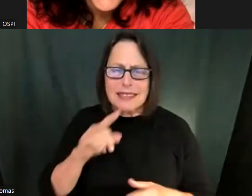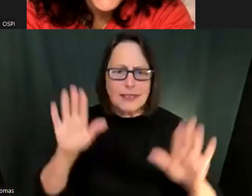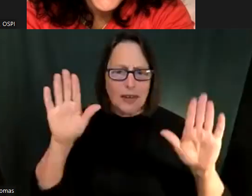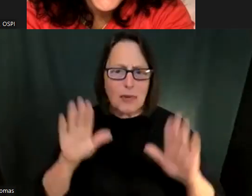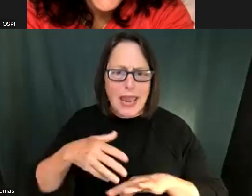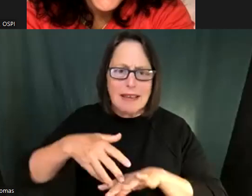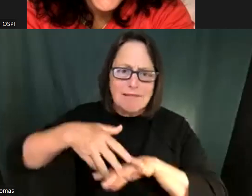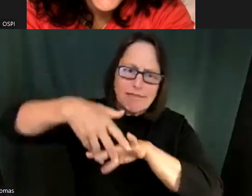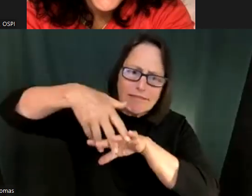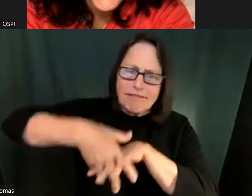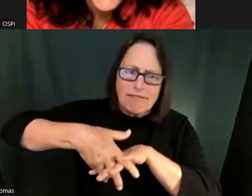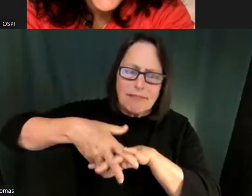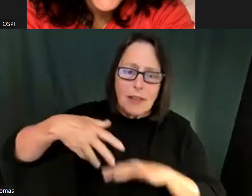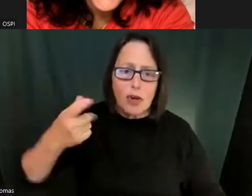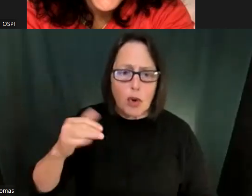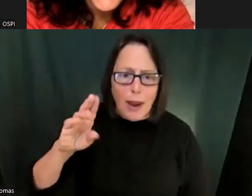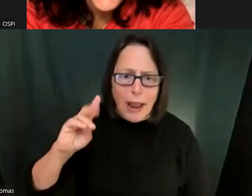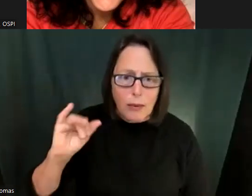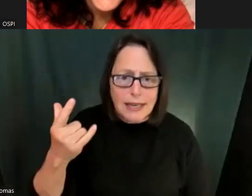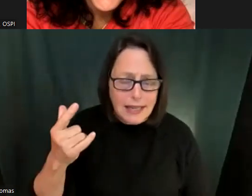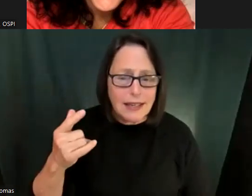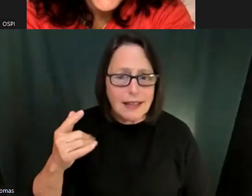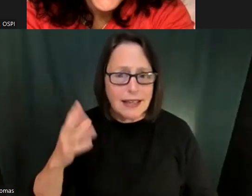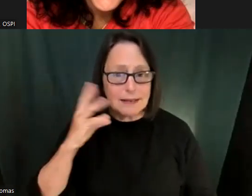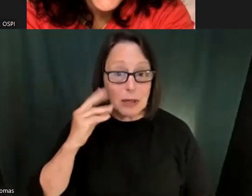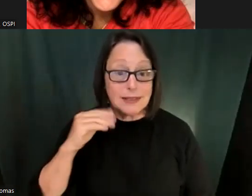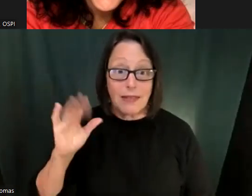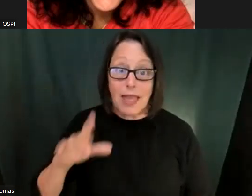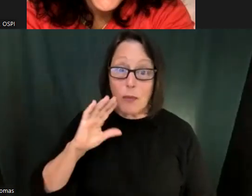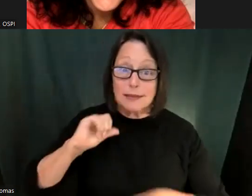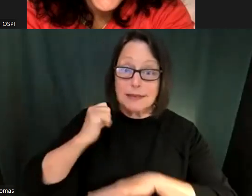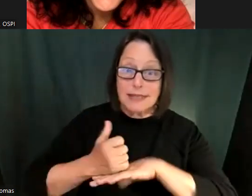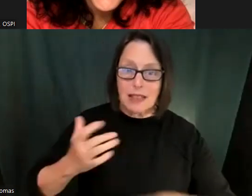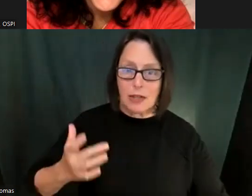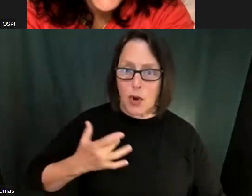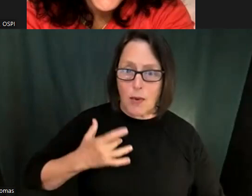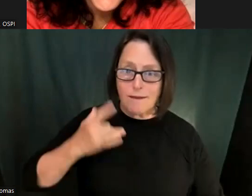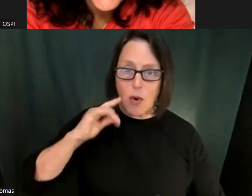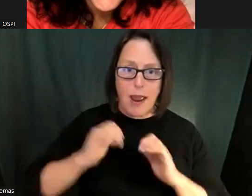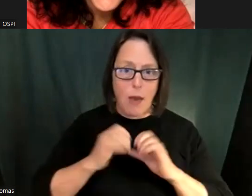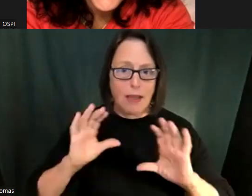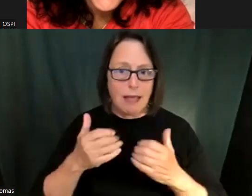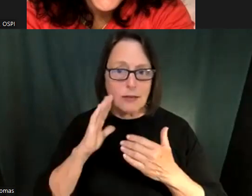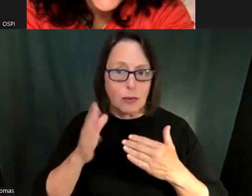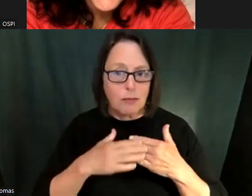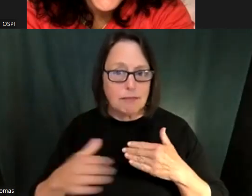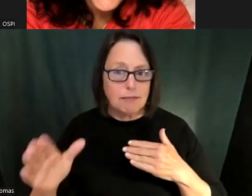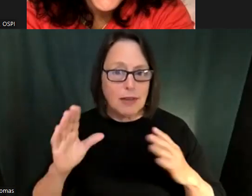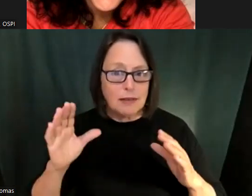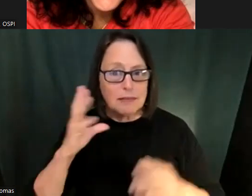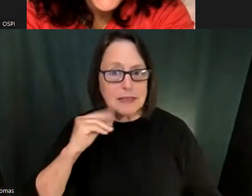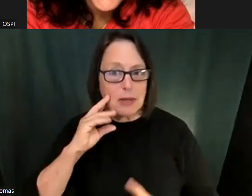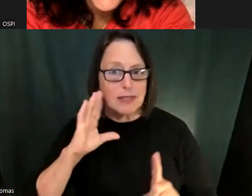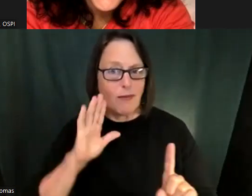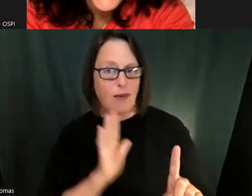I can feel myself have these physical manifestations as a, whether I'm going through personal things at home and I'm coming back into this classroom space.